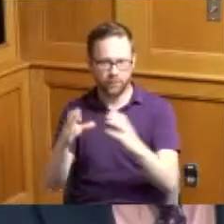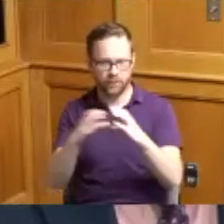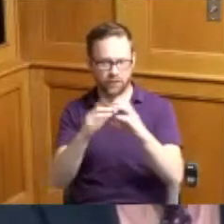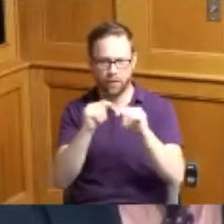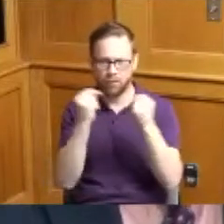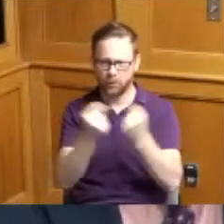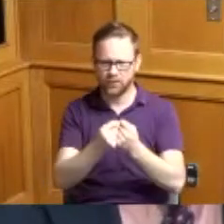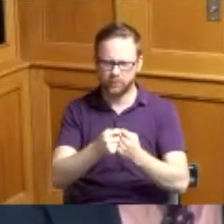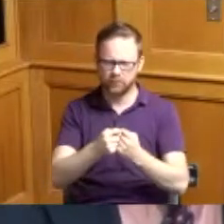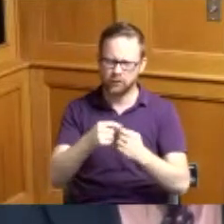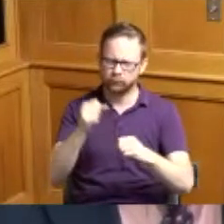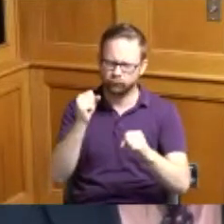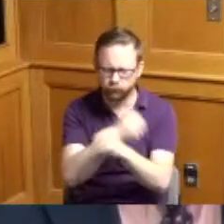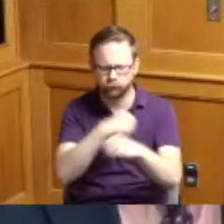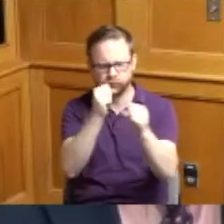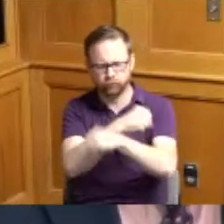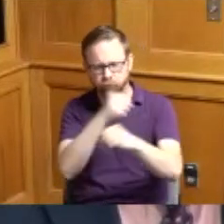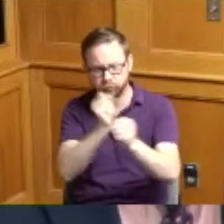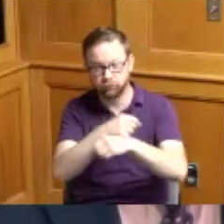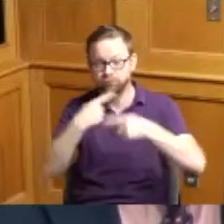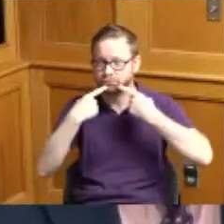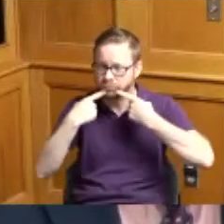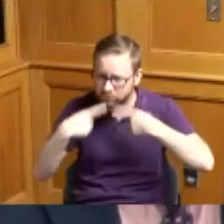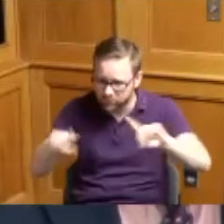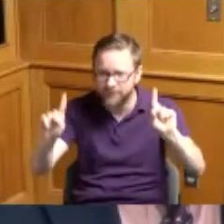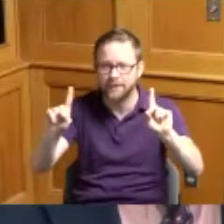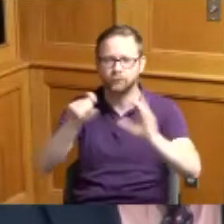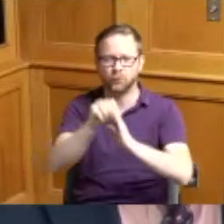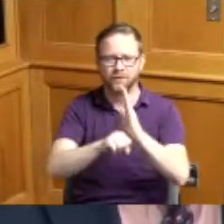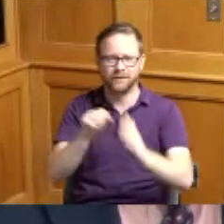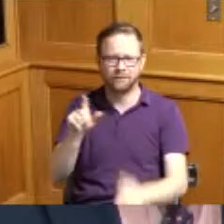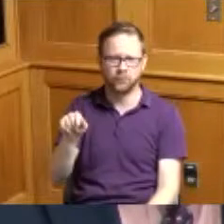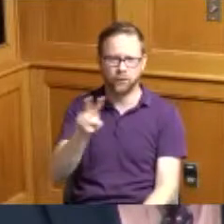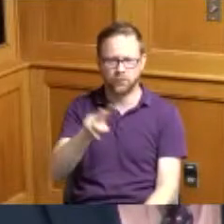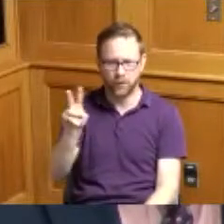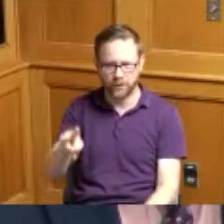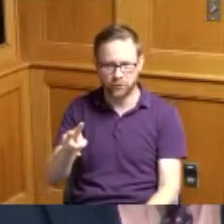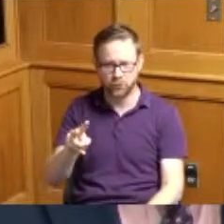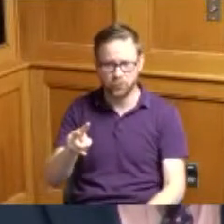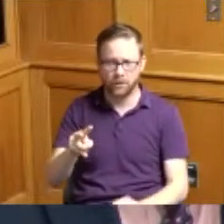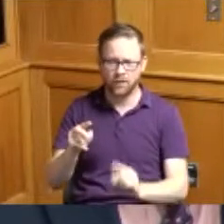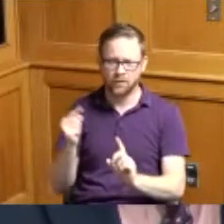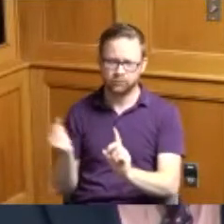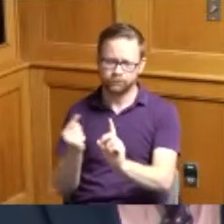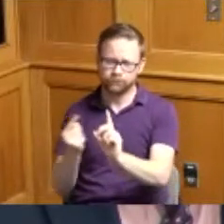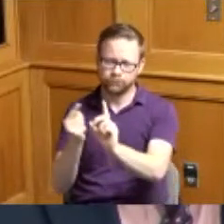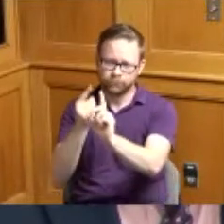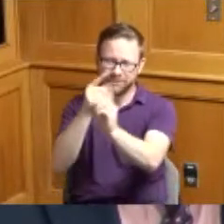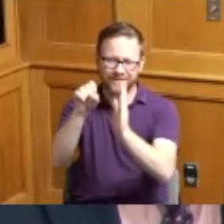maintain a successful 2022 season to reach the Division III state championship game including